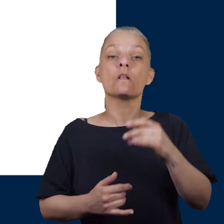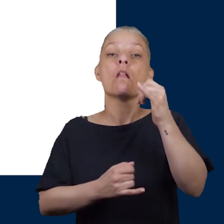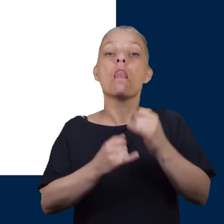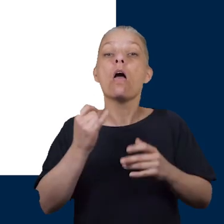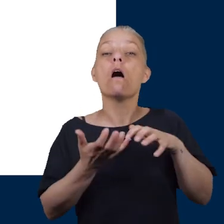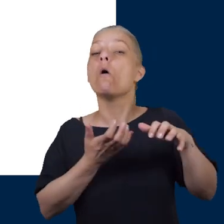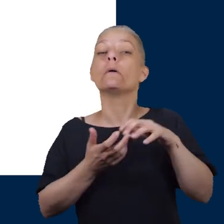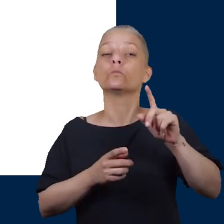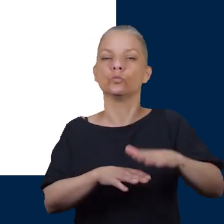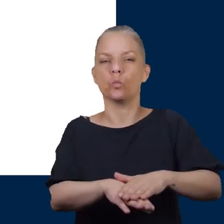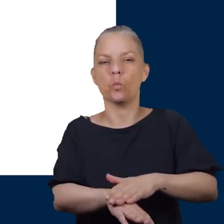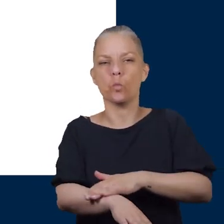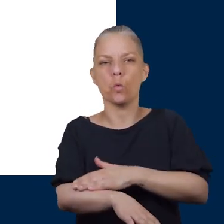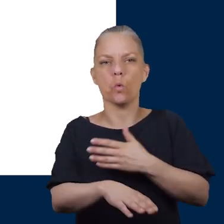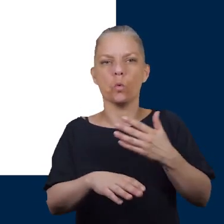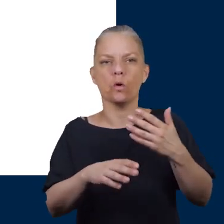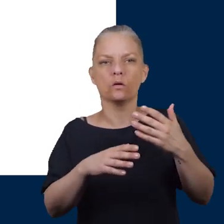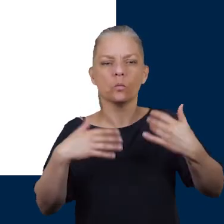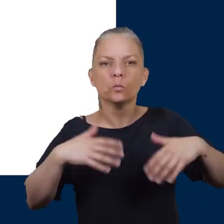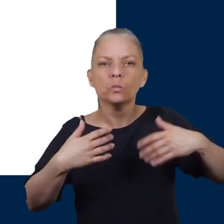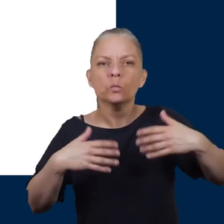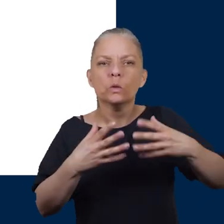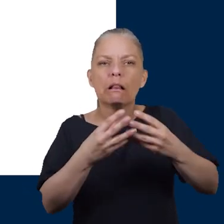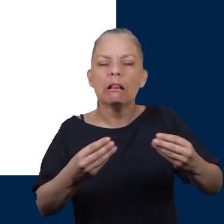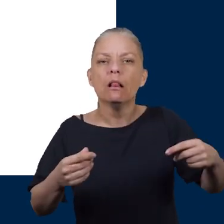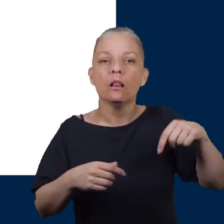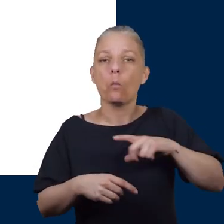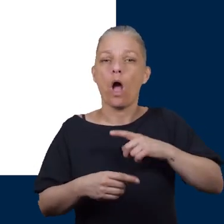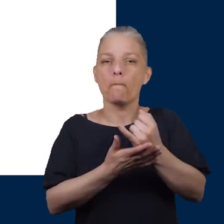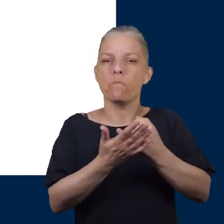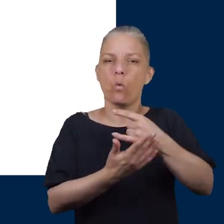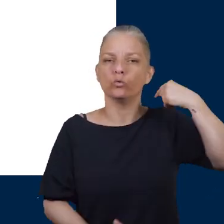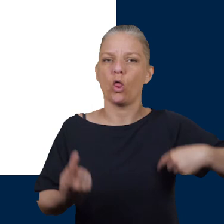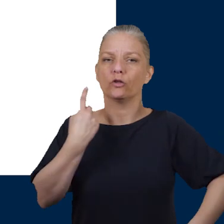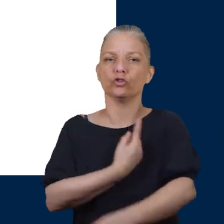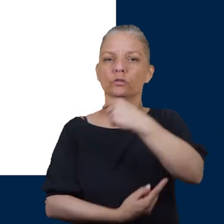The last complication is slow wound healing. This is due to poor circulation to your feet so a wound